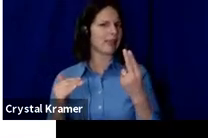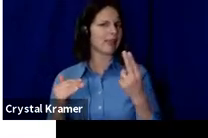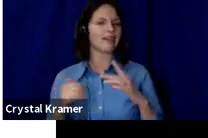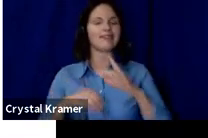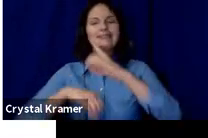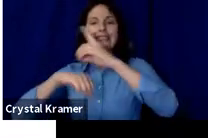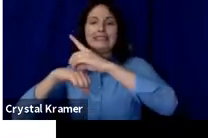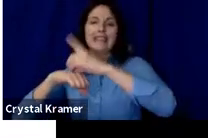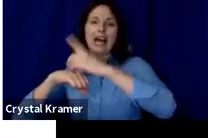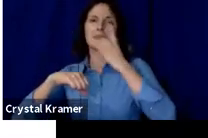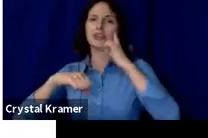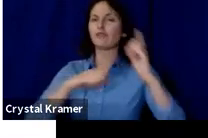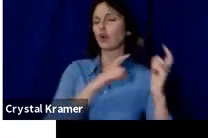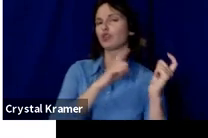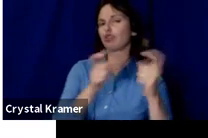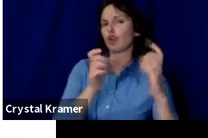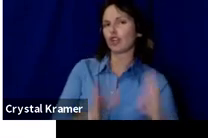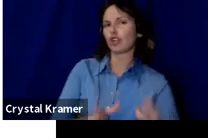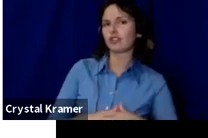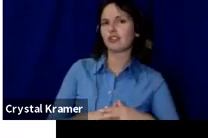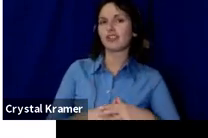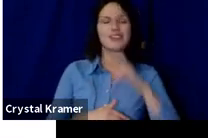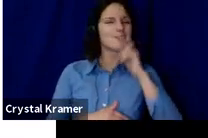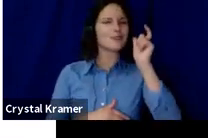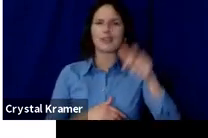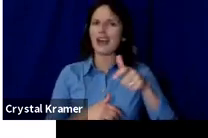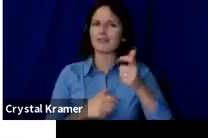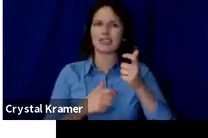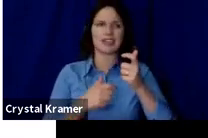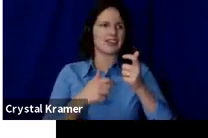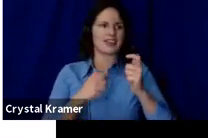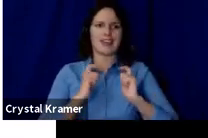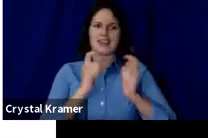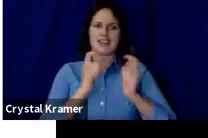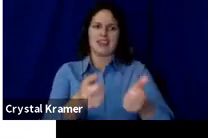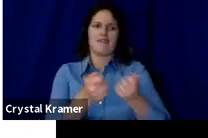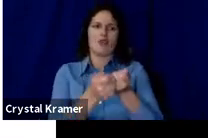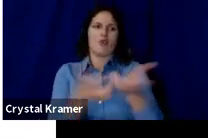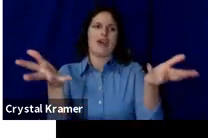You don't have to give away everything for donors to engage in your work.